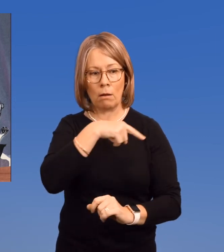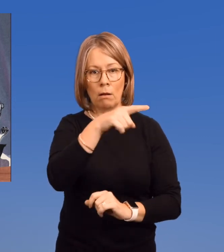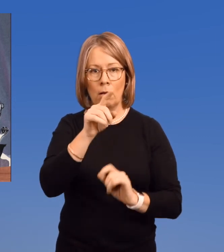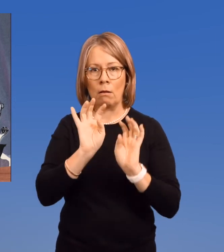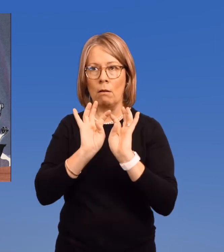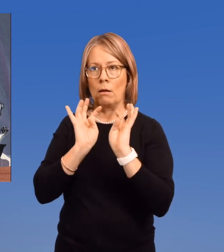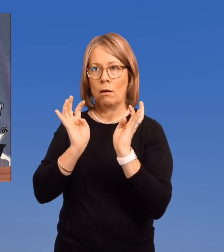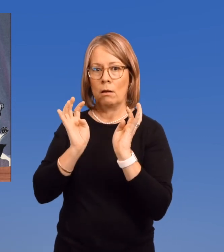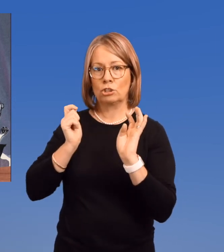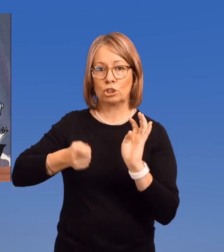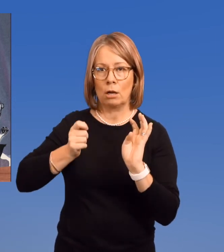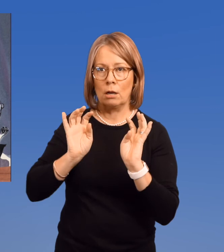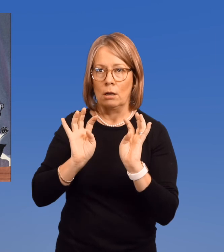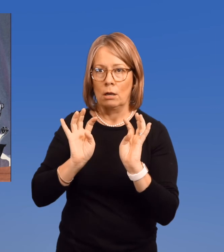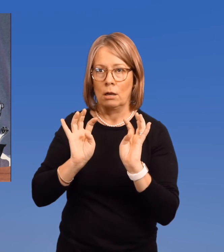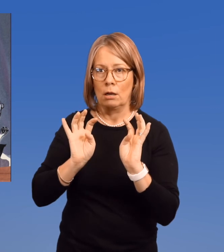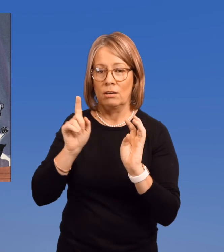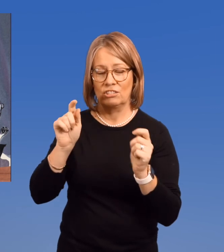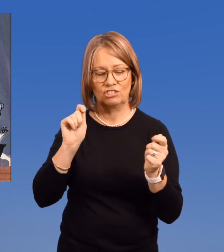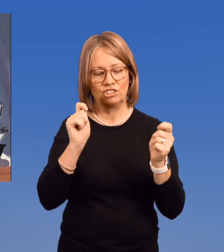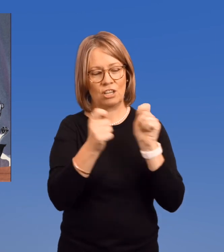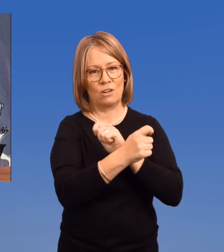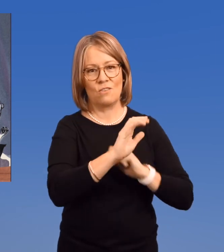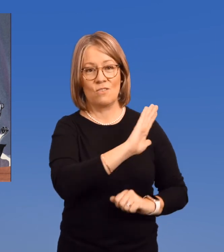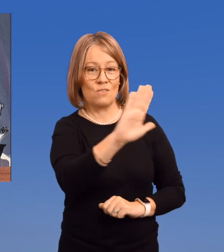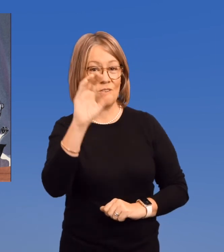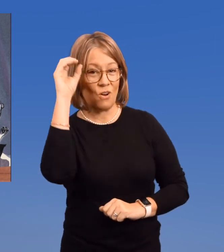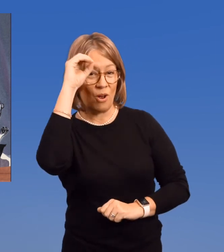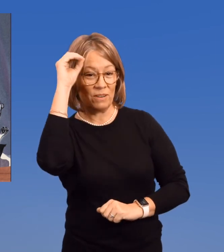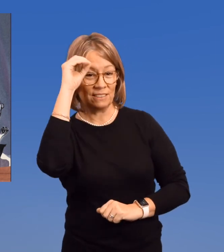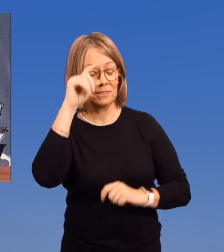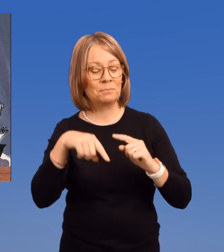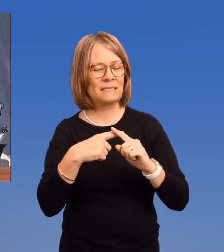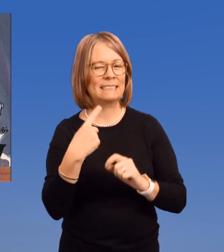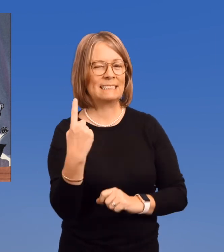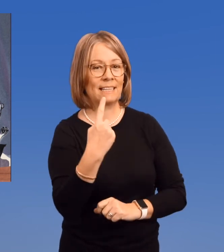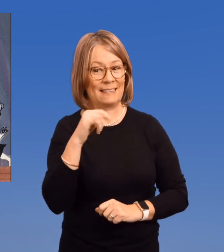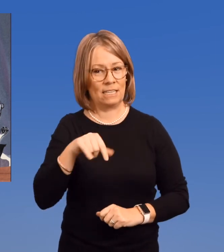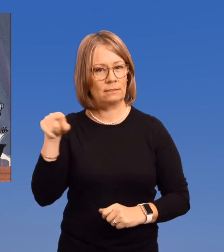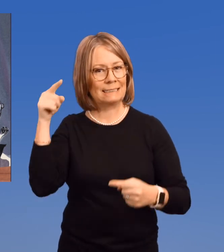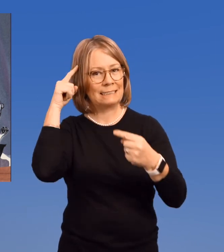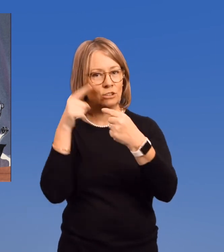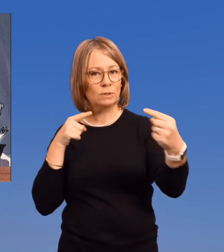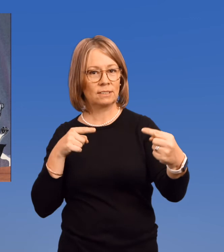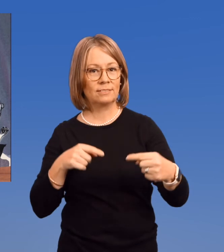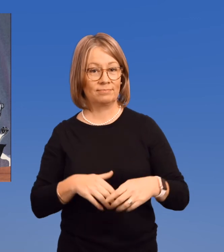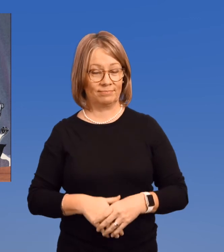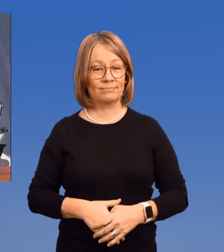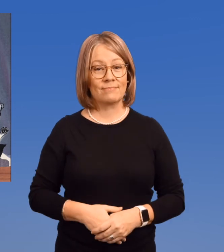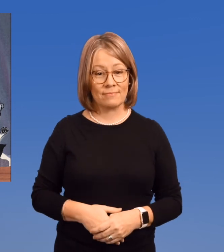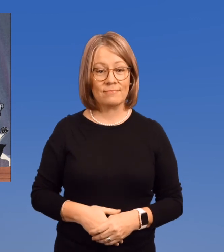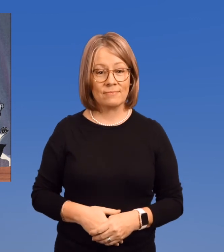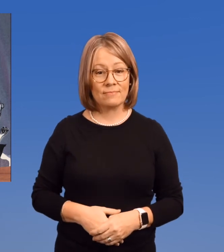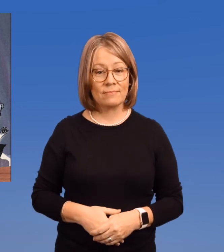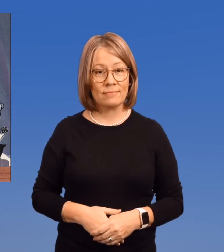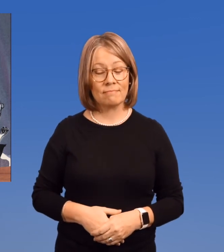that rips apart the opinion of the majority.